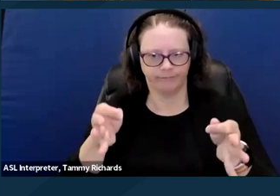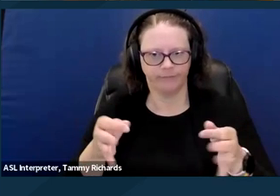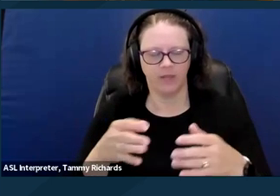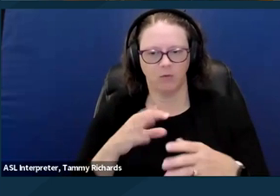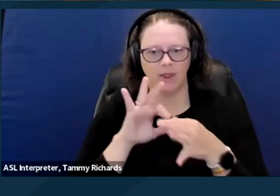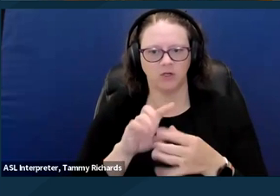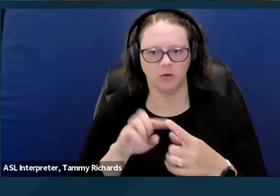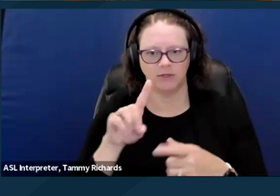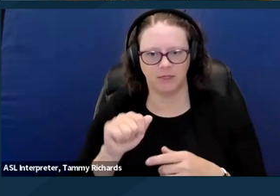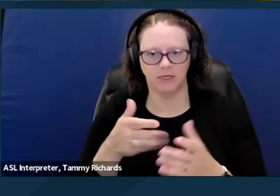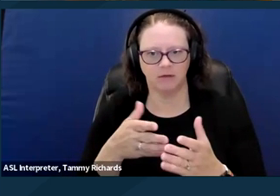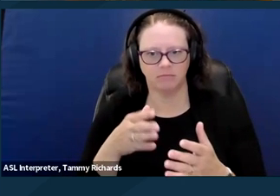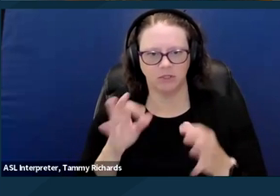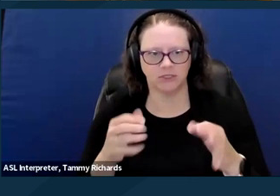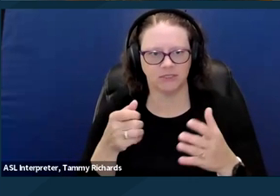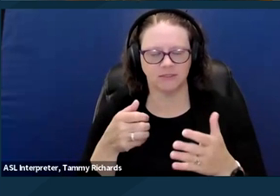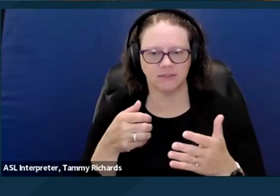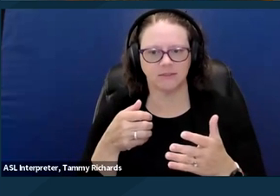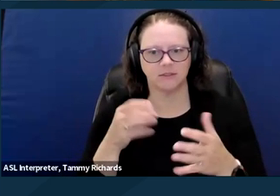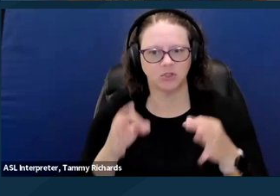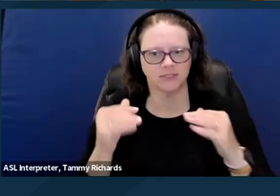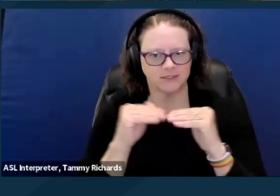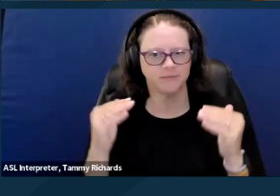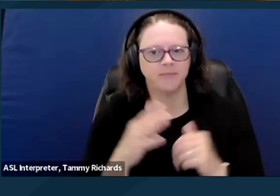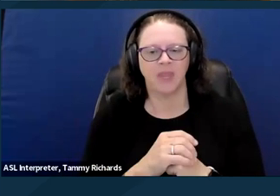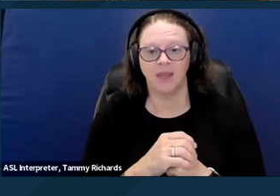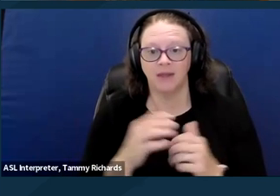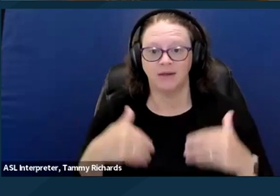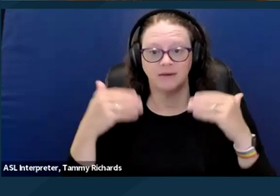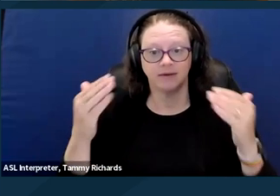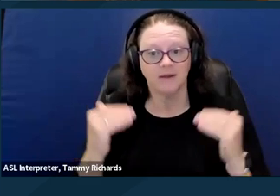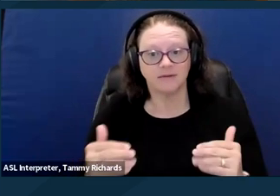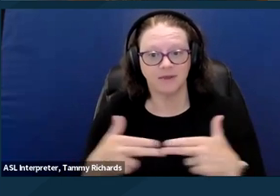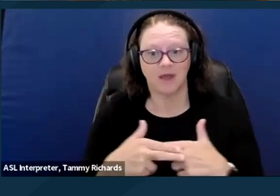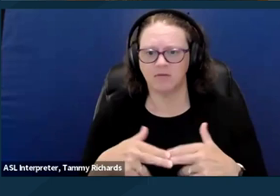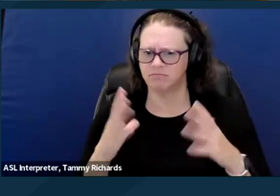And the next slide, please. Thank you and feel free to contact me at the Law Center.